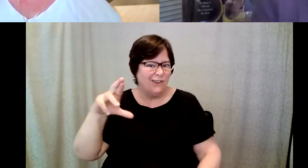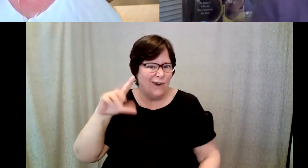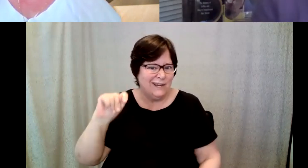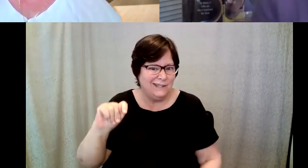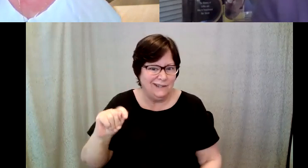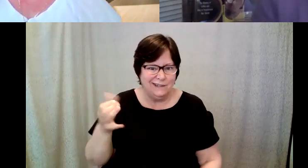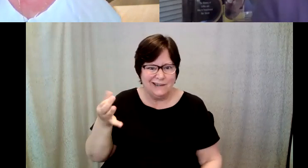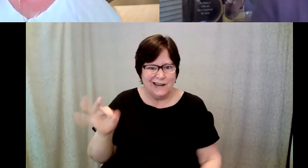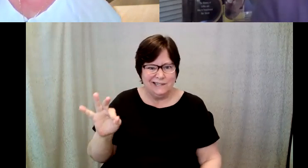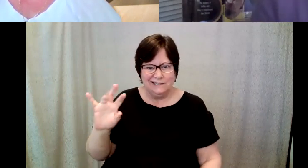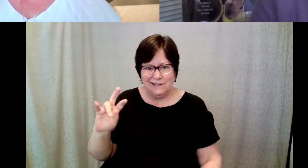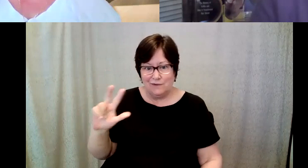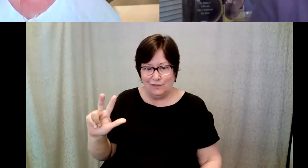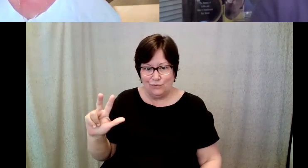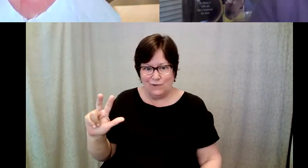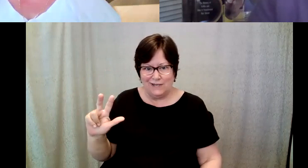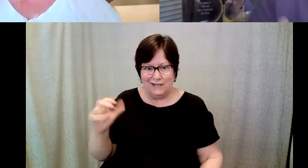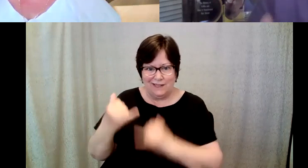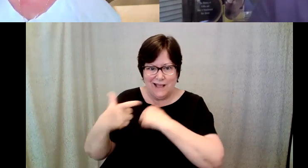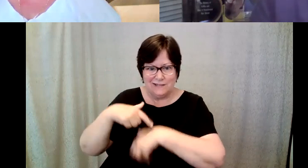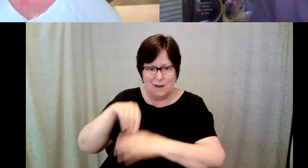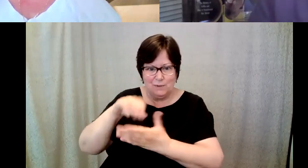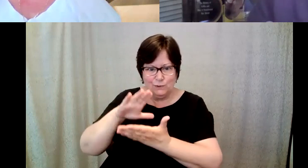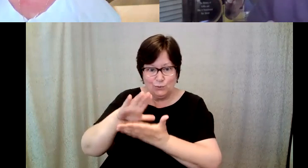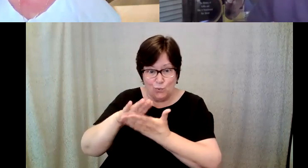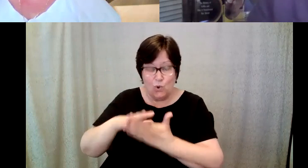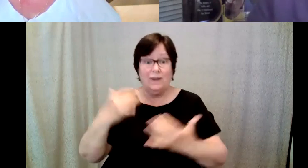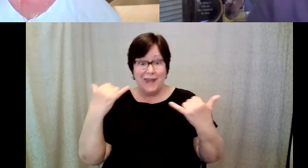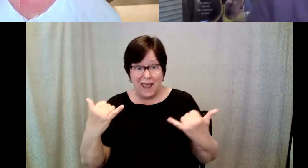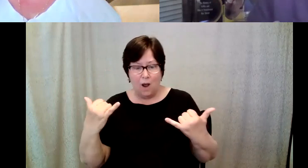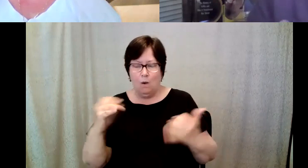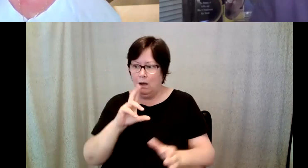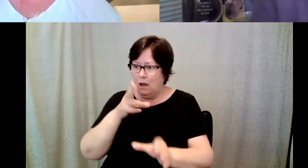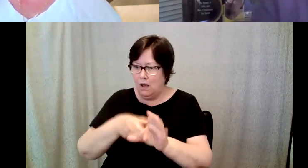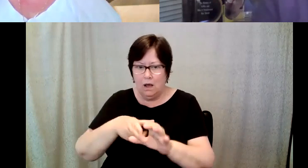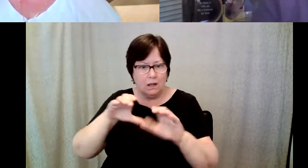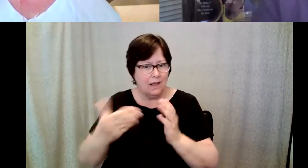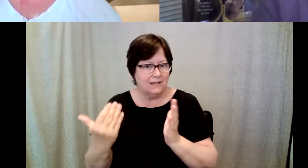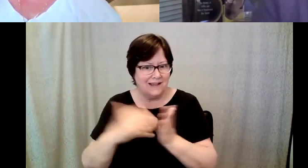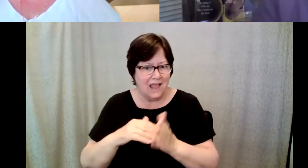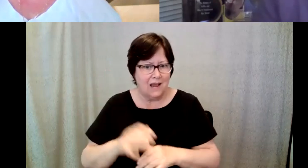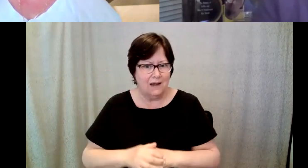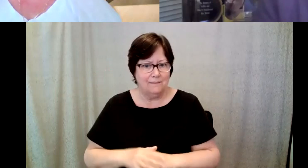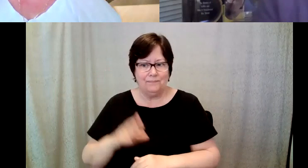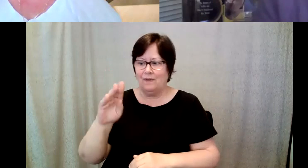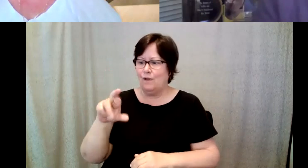D. Major Cohen: Oh, and now i'm back in classes and and this barista education in order to